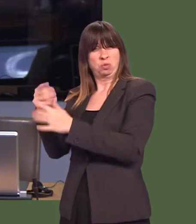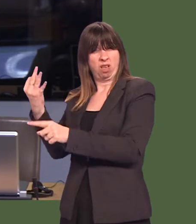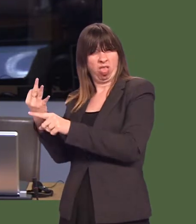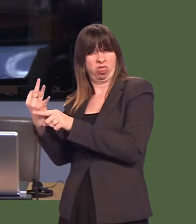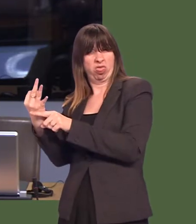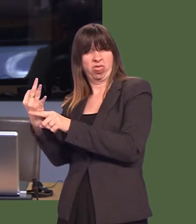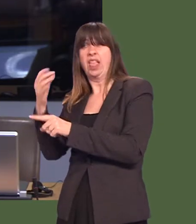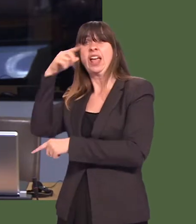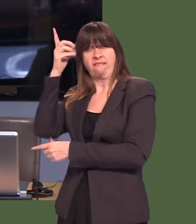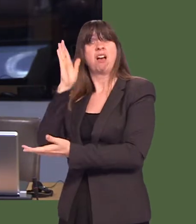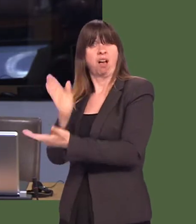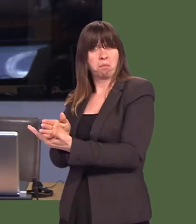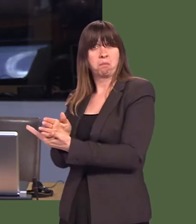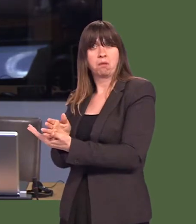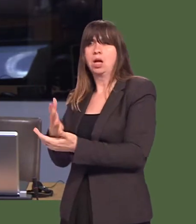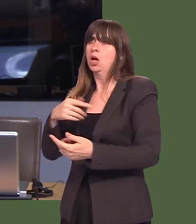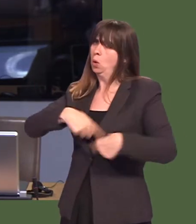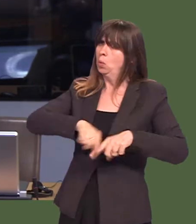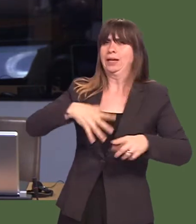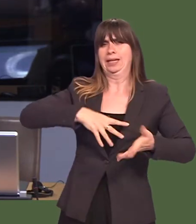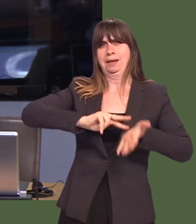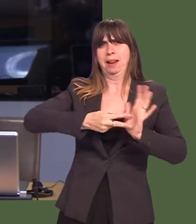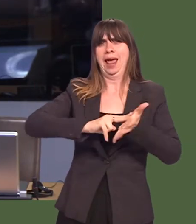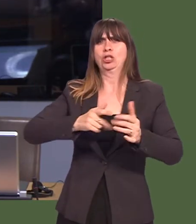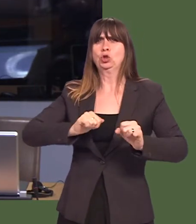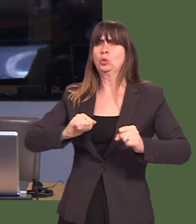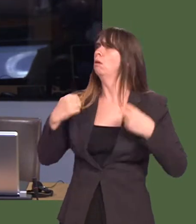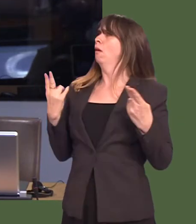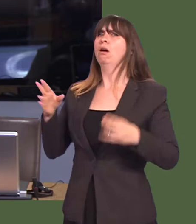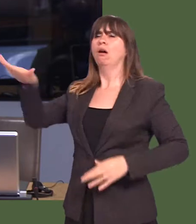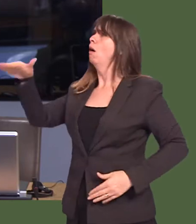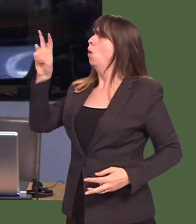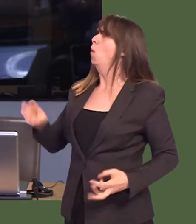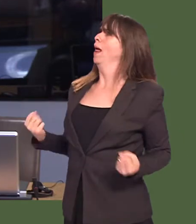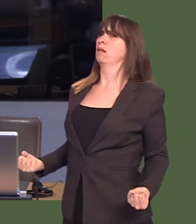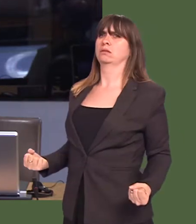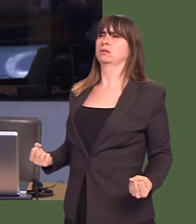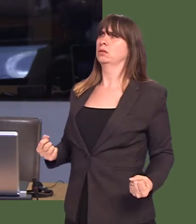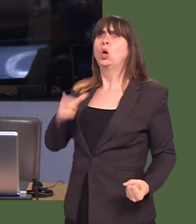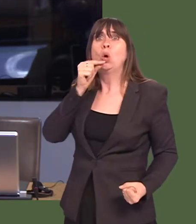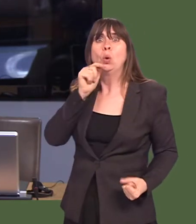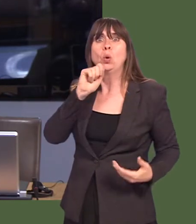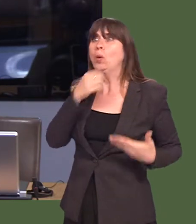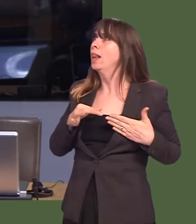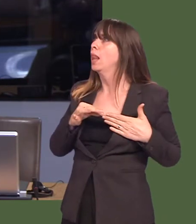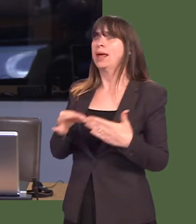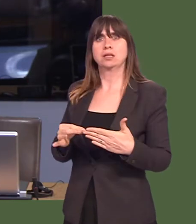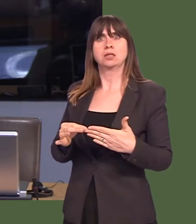on 8 June, we need a plan to defend Wales. Where is it? What is it? Whoís going to lead it?